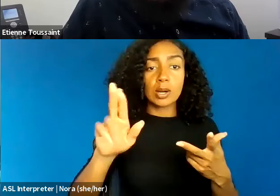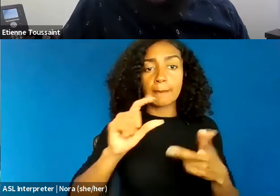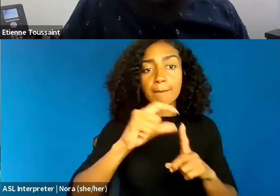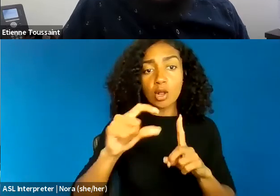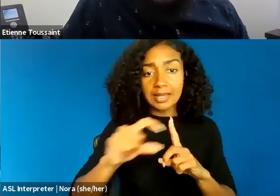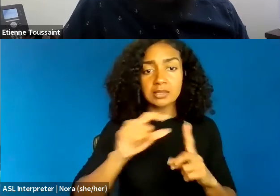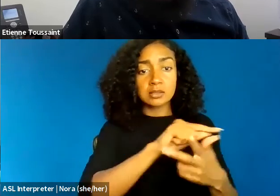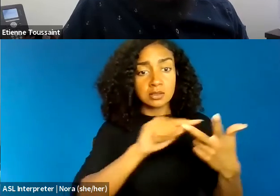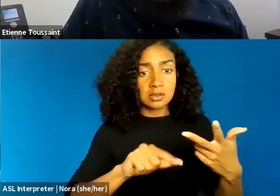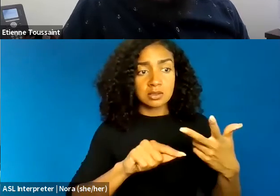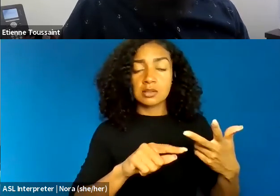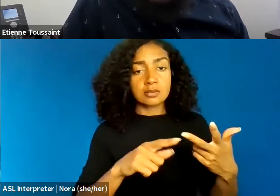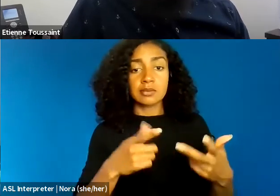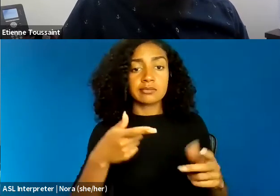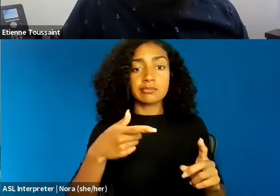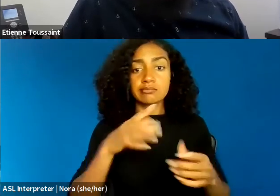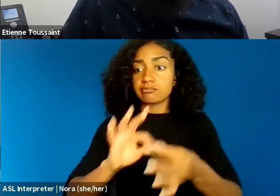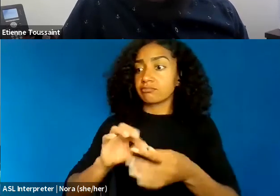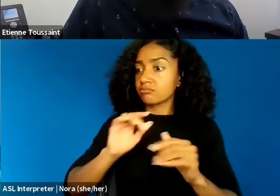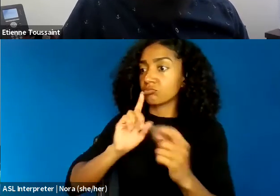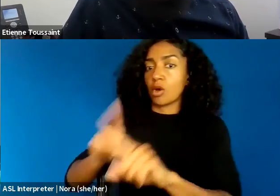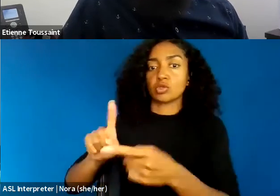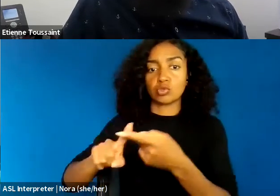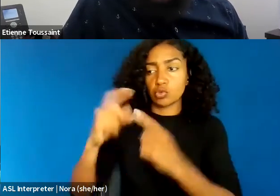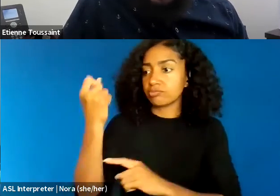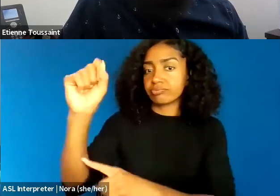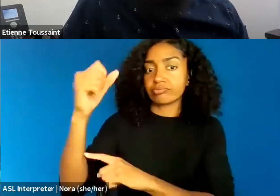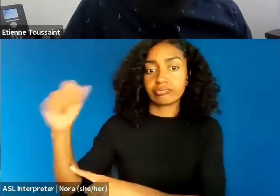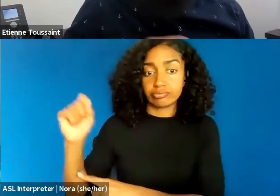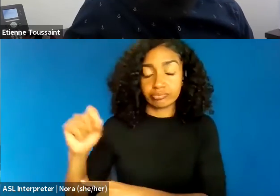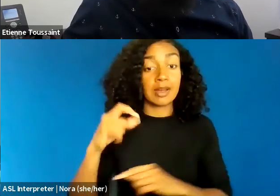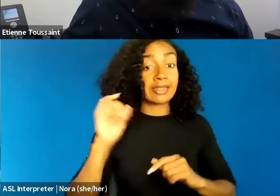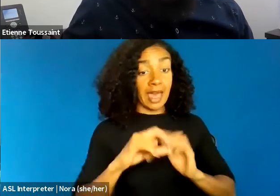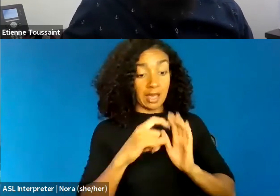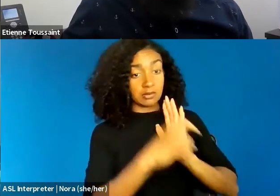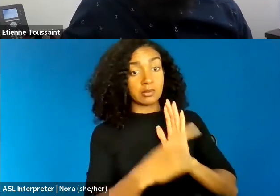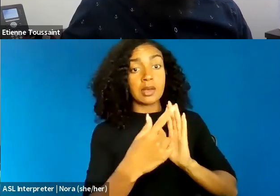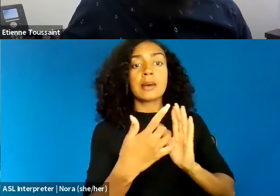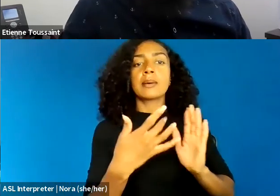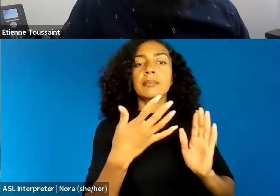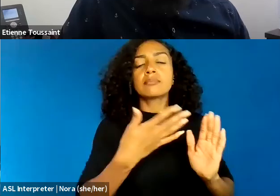about racial injustice. the doctrine threatens to publish people who anger police officers with their free speech.